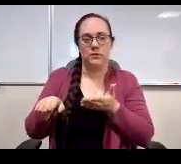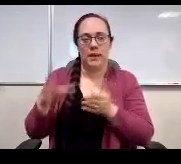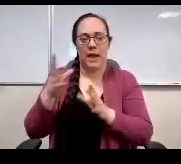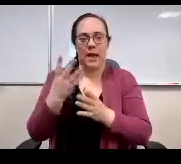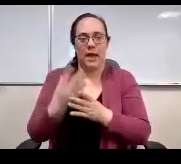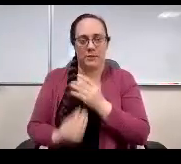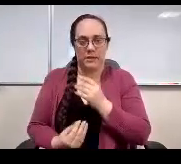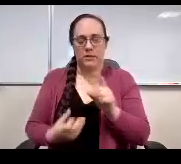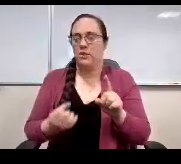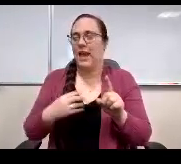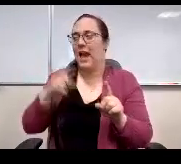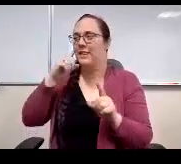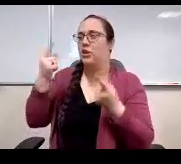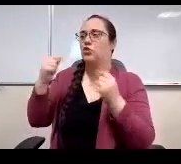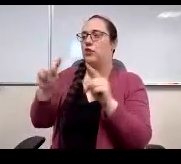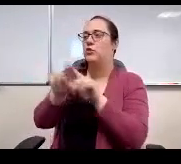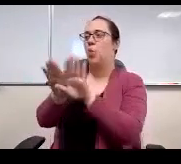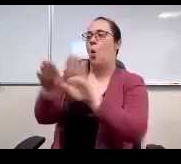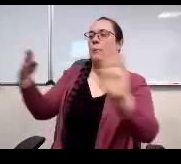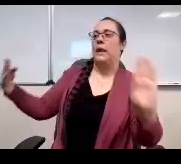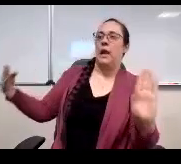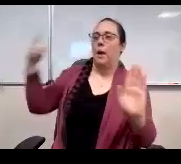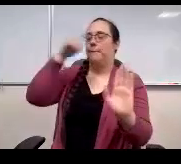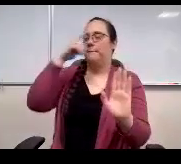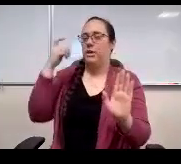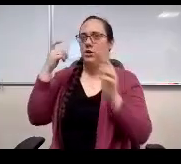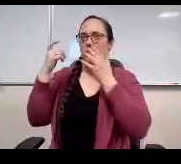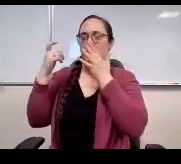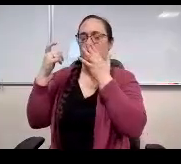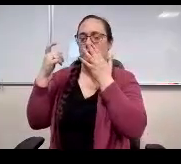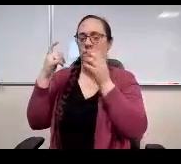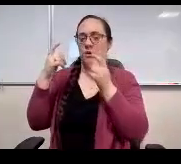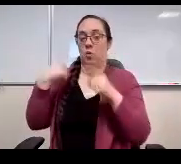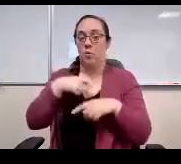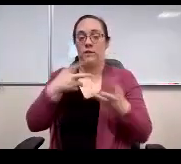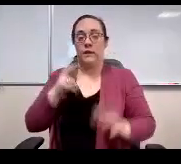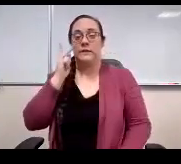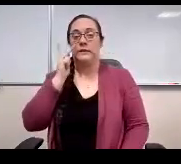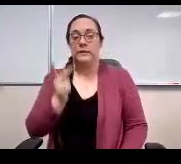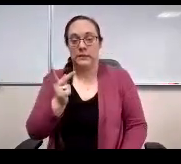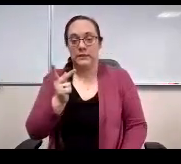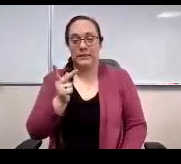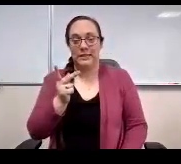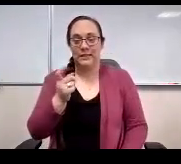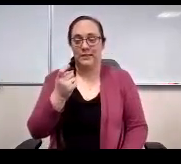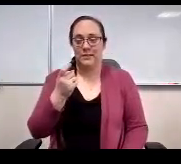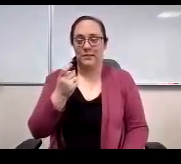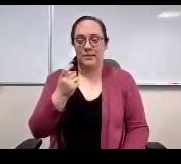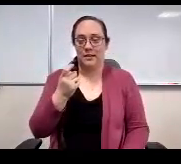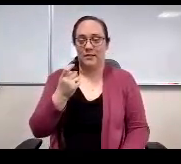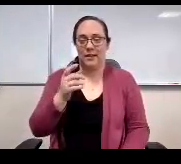that's what I was gonna say. I think you're trying to open it up because, as we have seen in days past